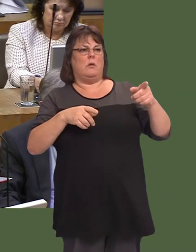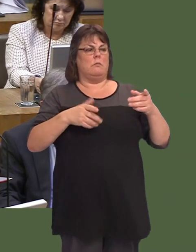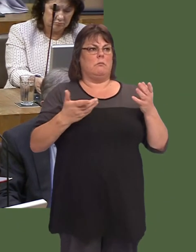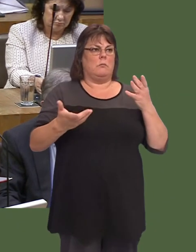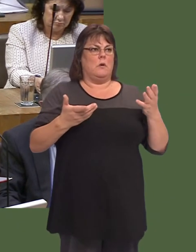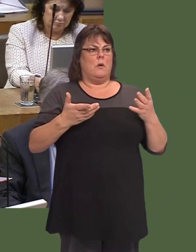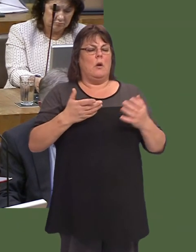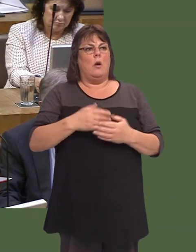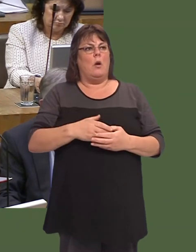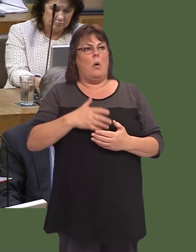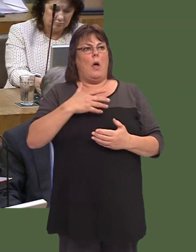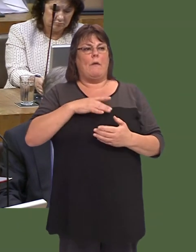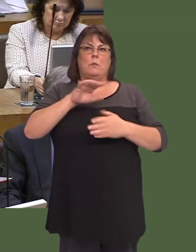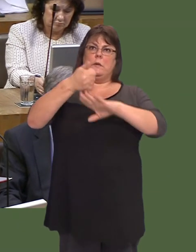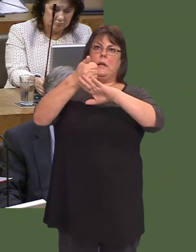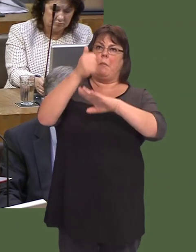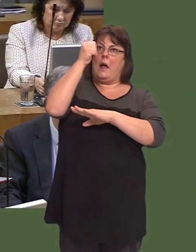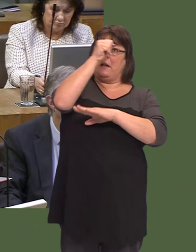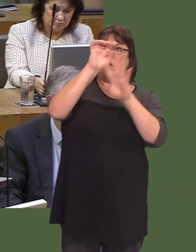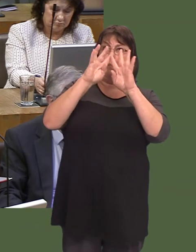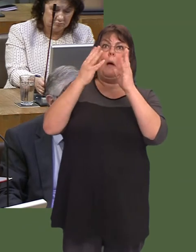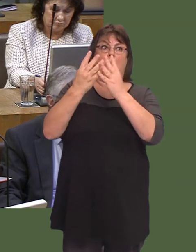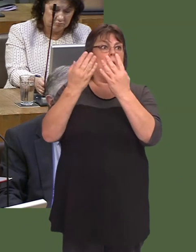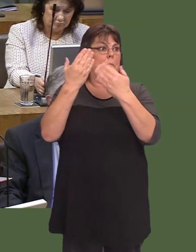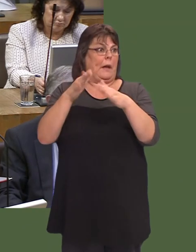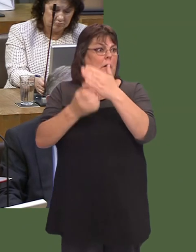Maeír panel hwnnw wedi rhoi ei argymhellion mas iír maes cyhoeddus.